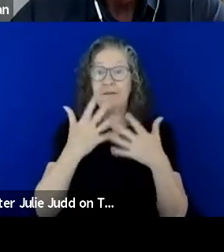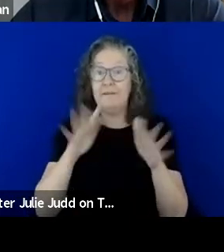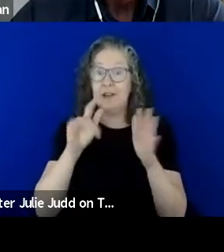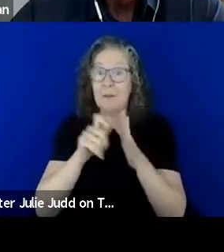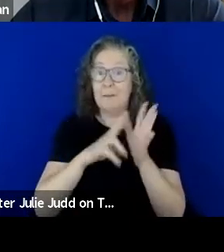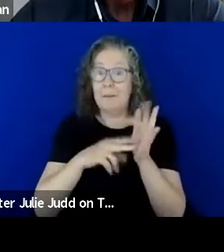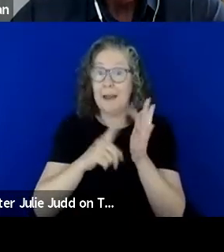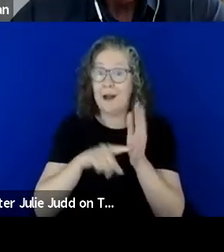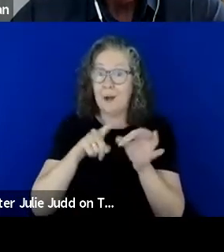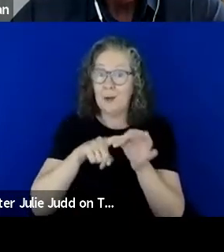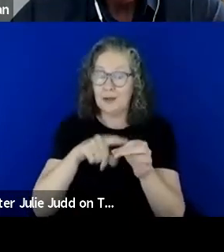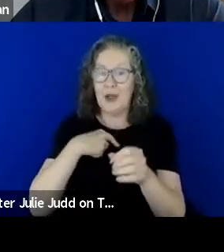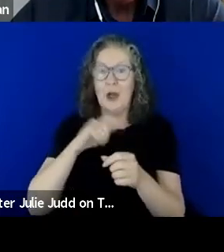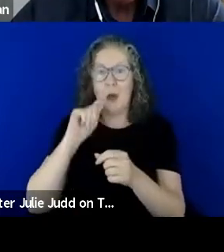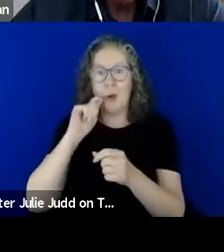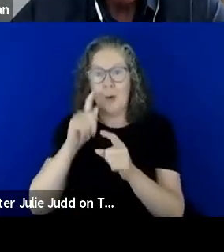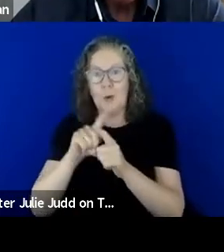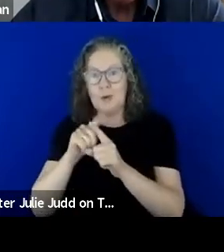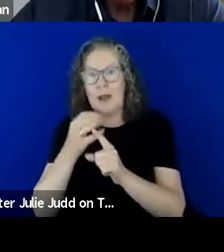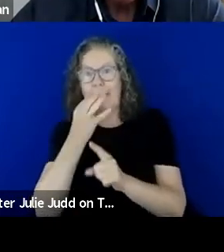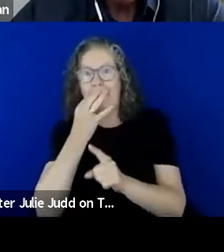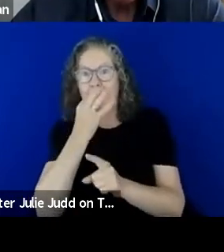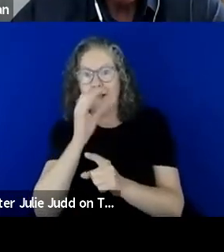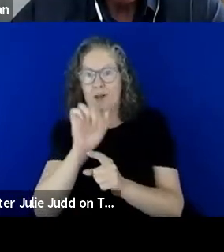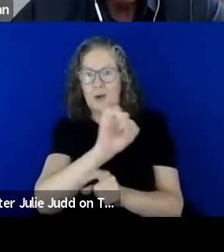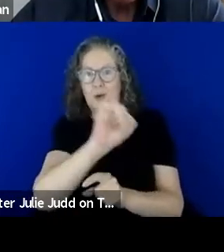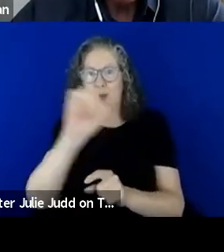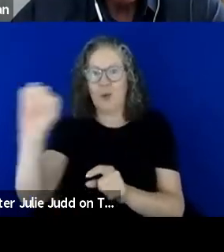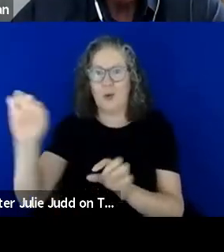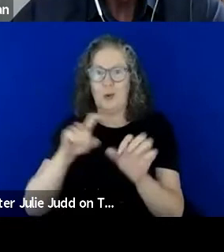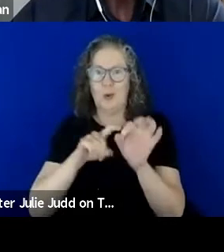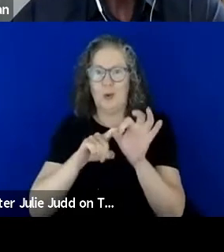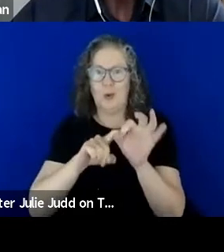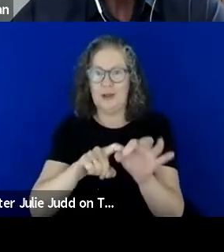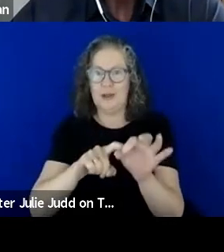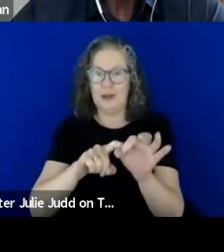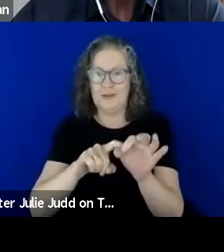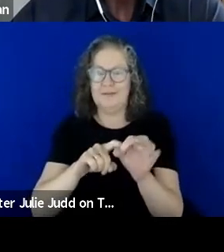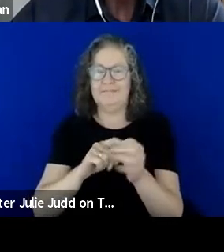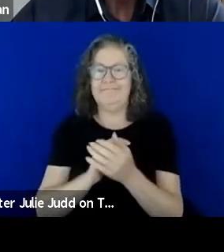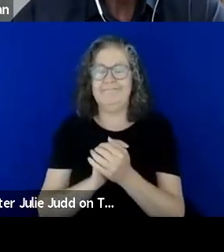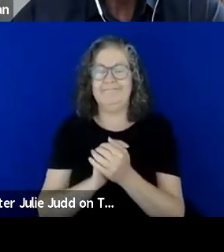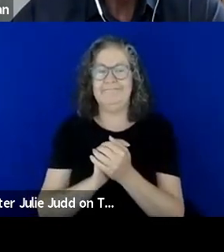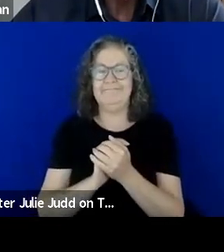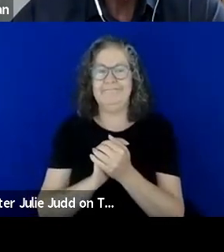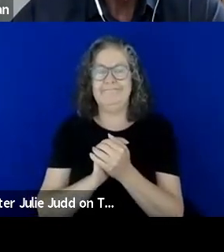pose some of your questions to them in the final moments of our brief session today. Maurice, I would